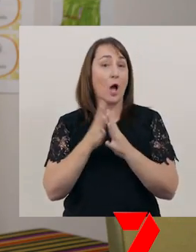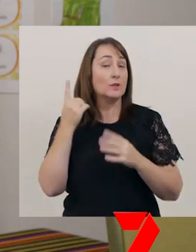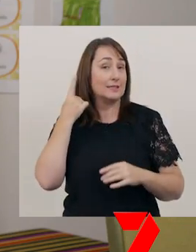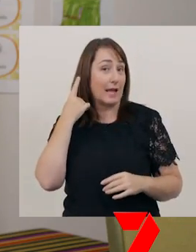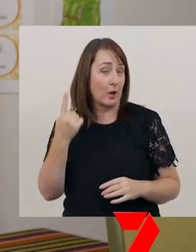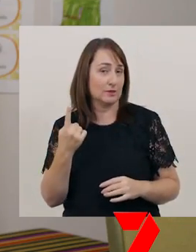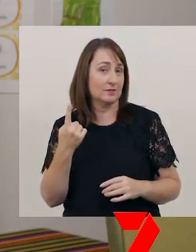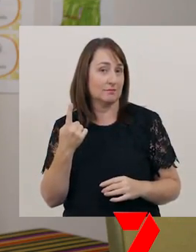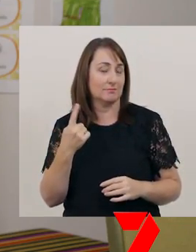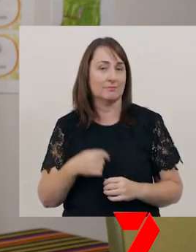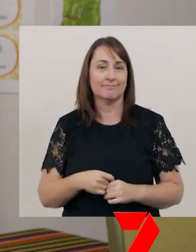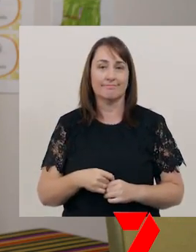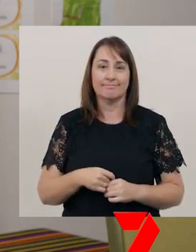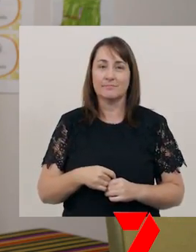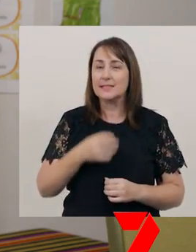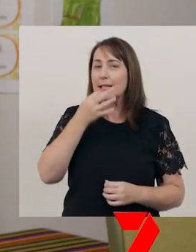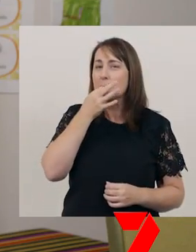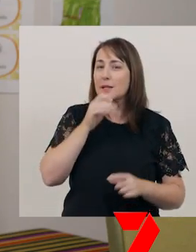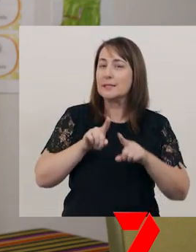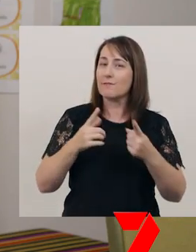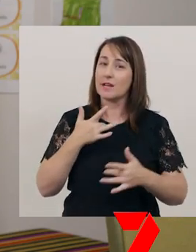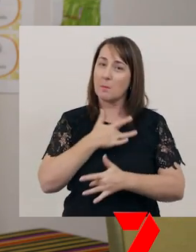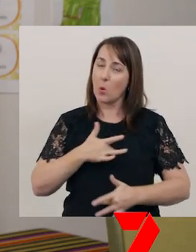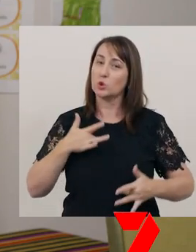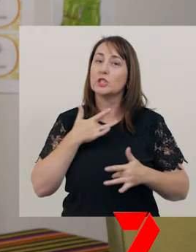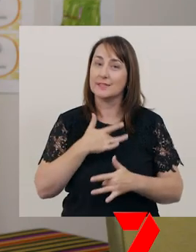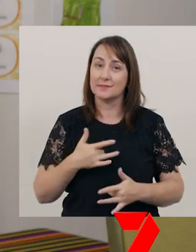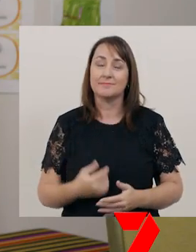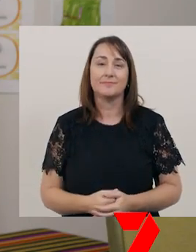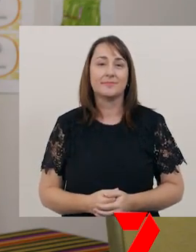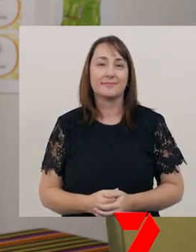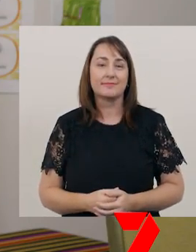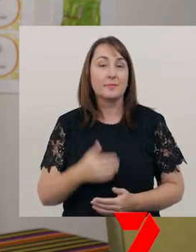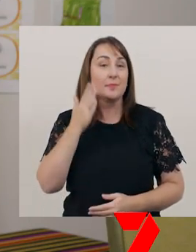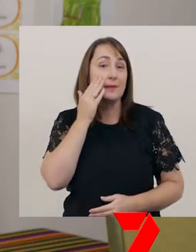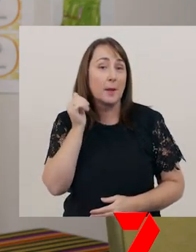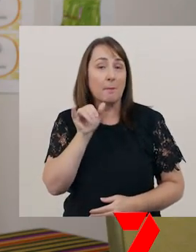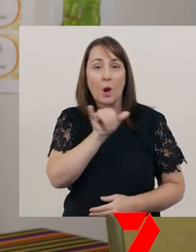and it suggested different emotions. No matter what volume you use,